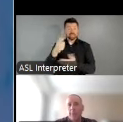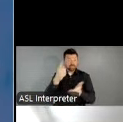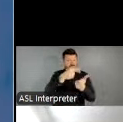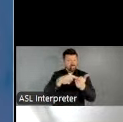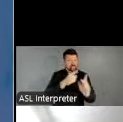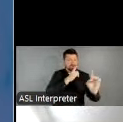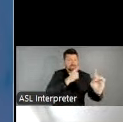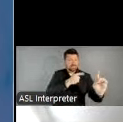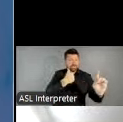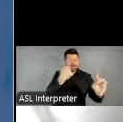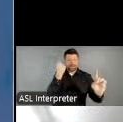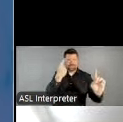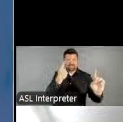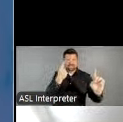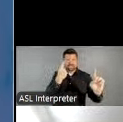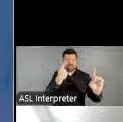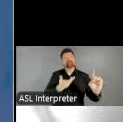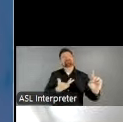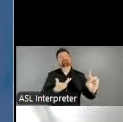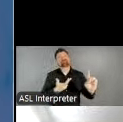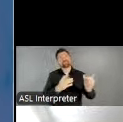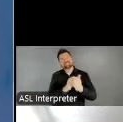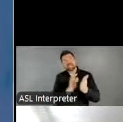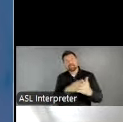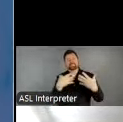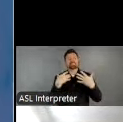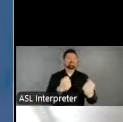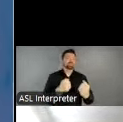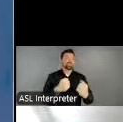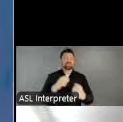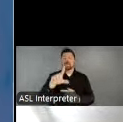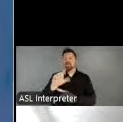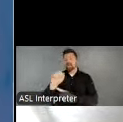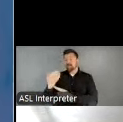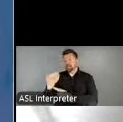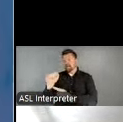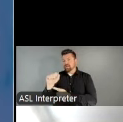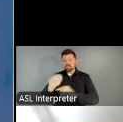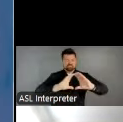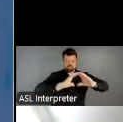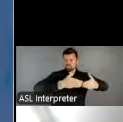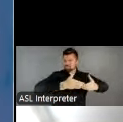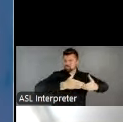better understand, document, and strengthen the local arts agency field. We should give credit